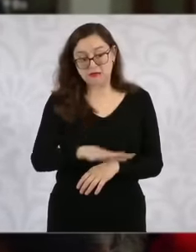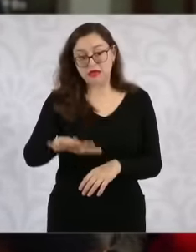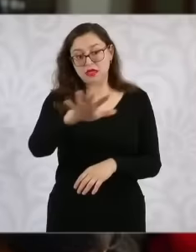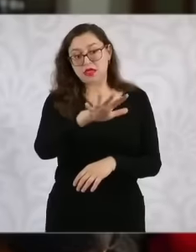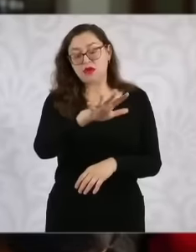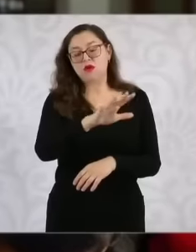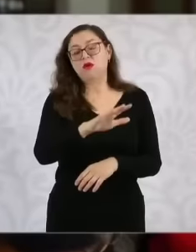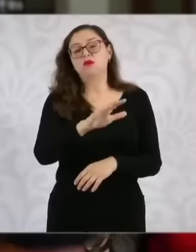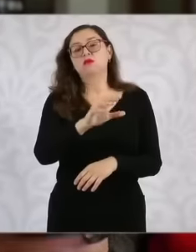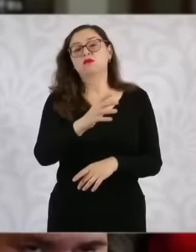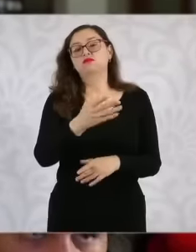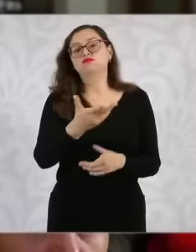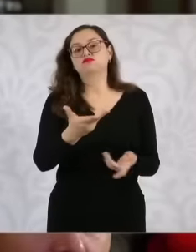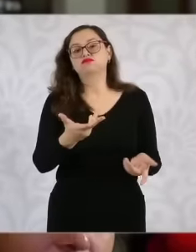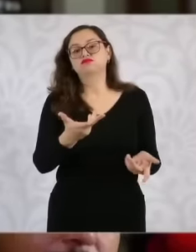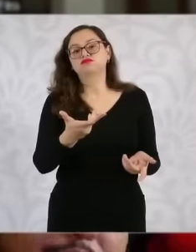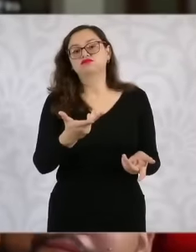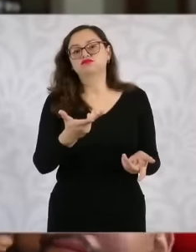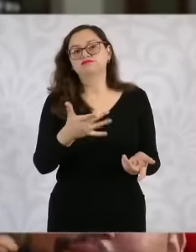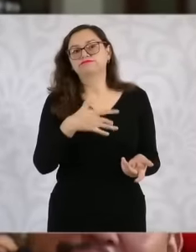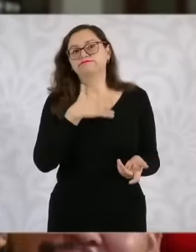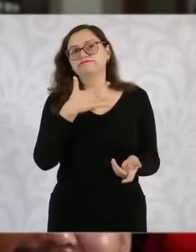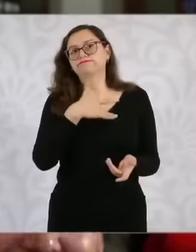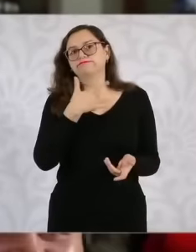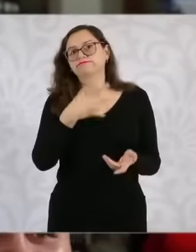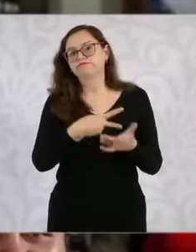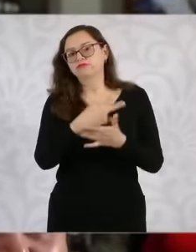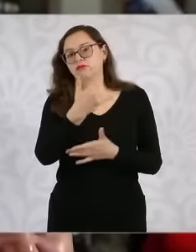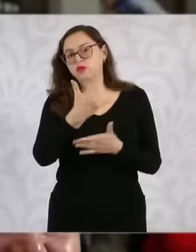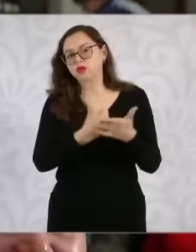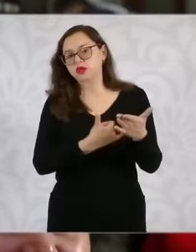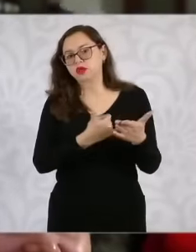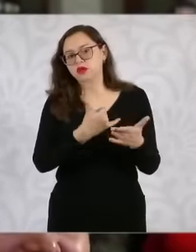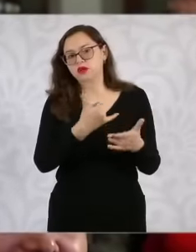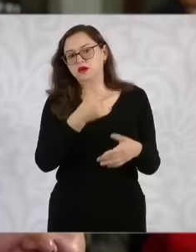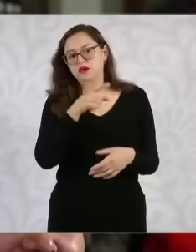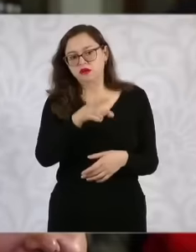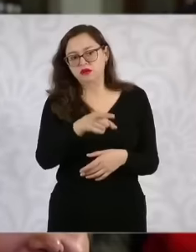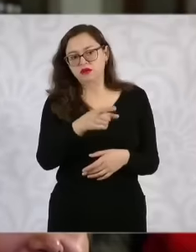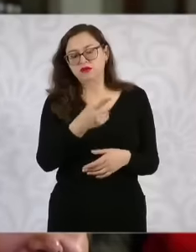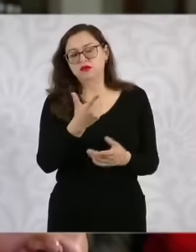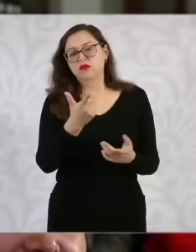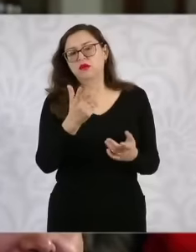house and we are very interested in everything that has to do with the supply of